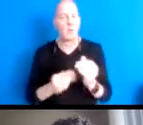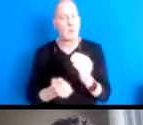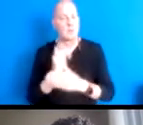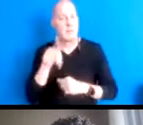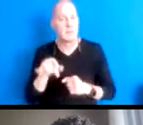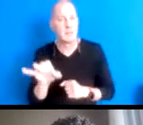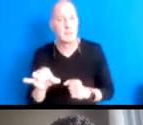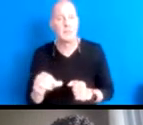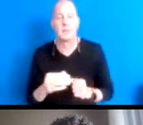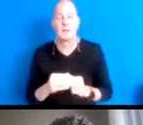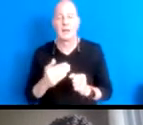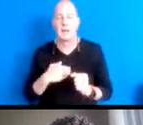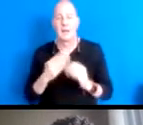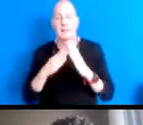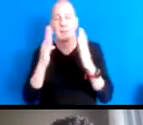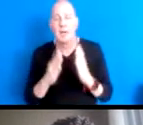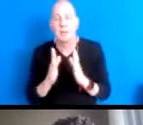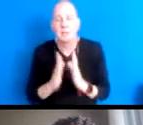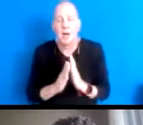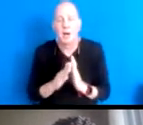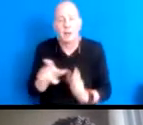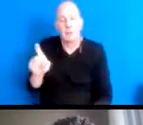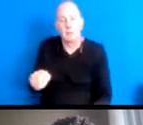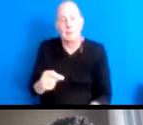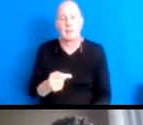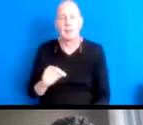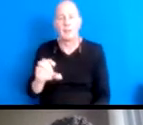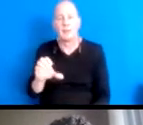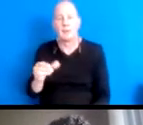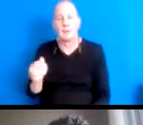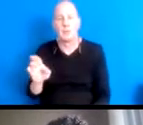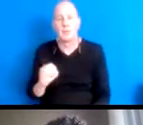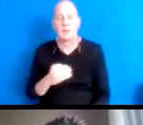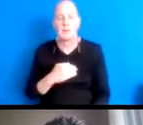small unnecessary creatures like being pleasant to touch and smell like converting sunlight